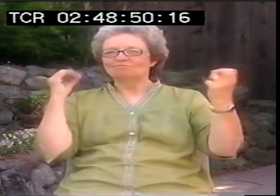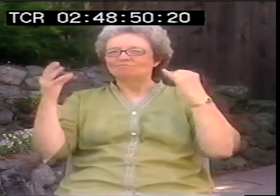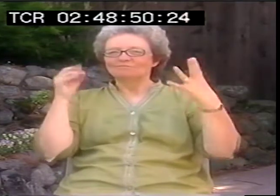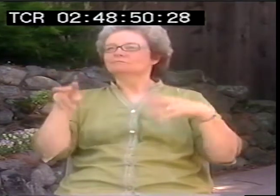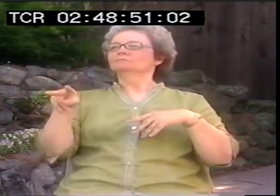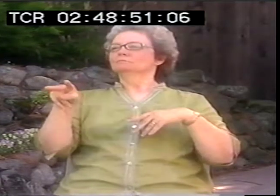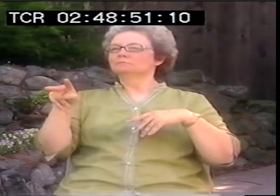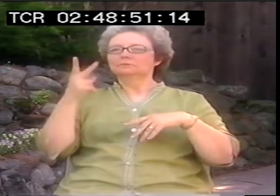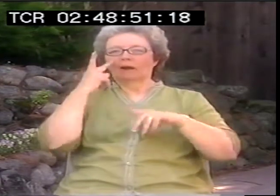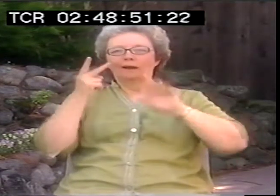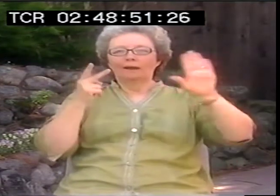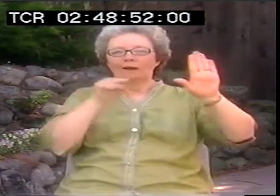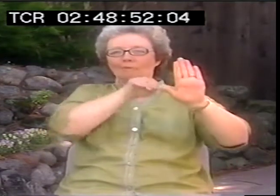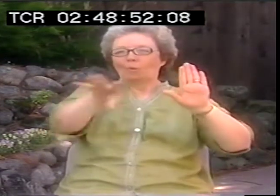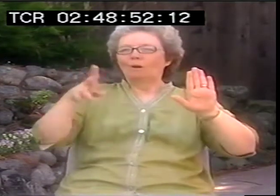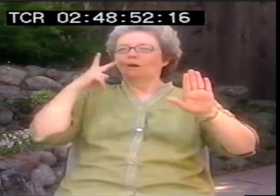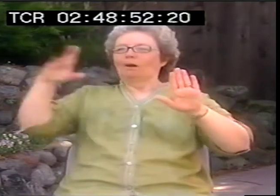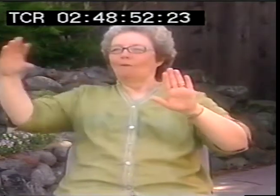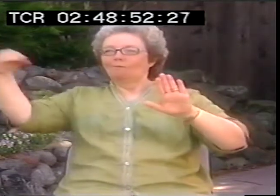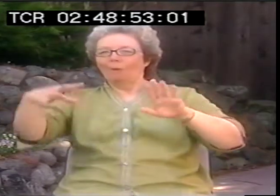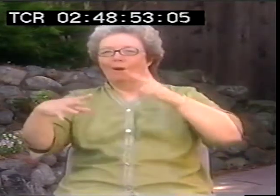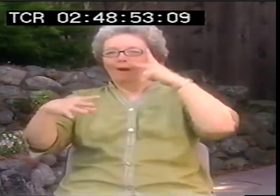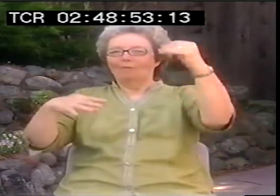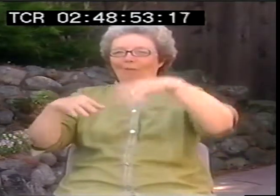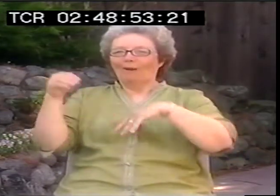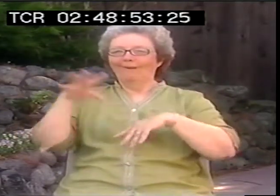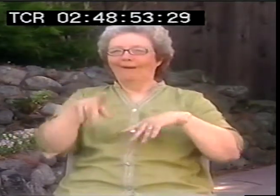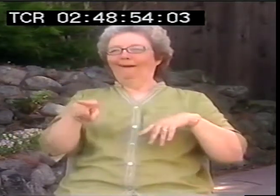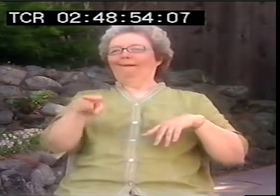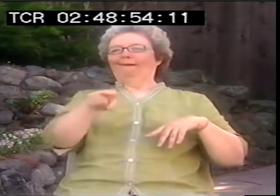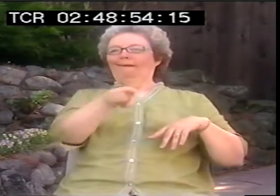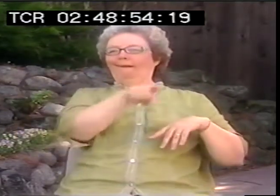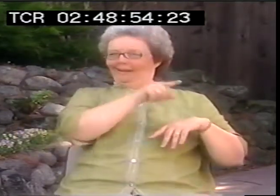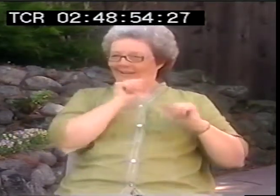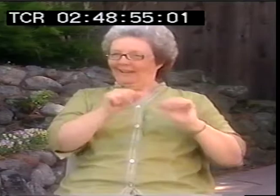Deaf poets and I can identify the different threads of influence on them, because they grew